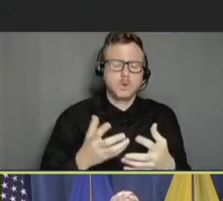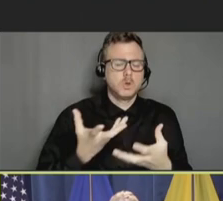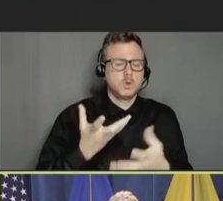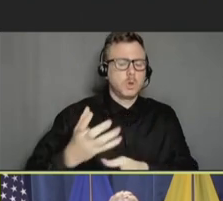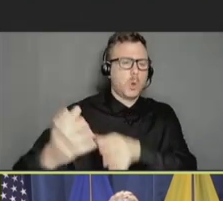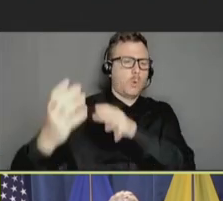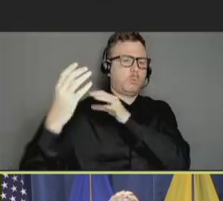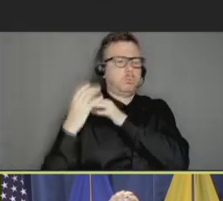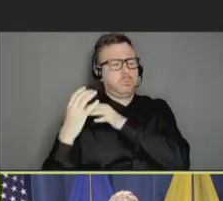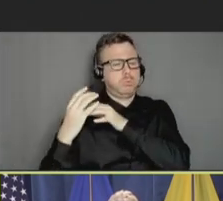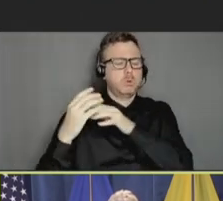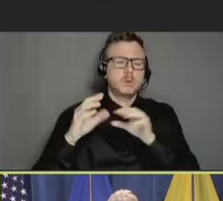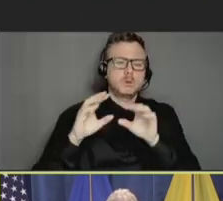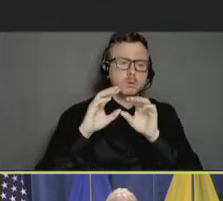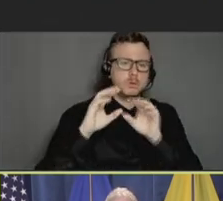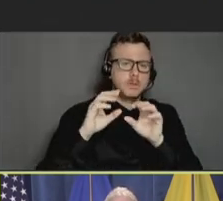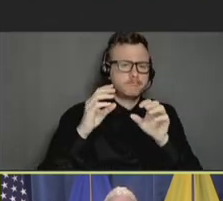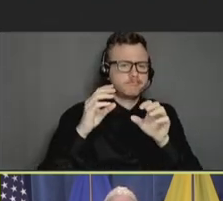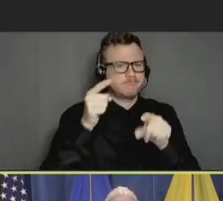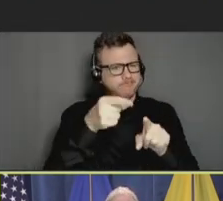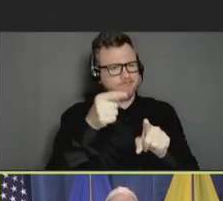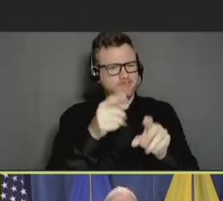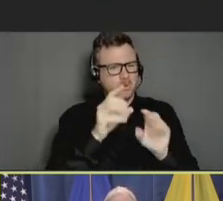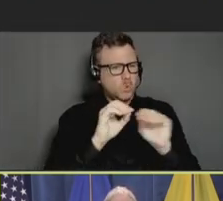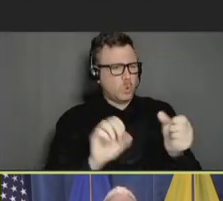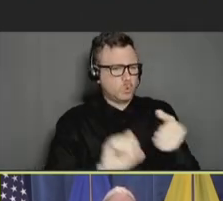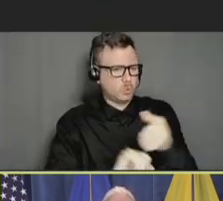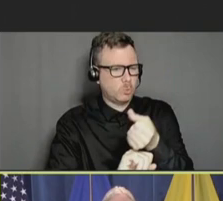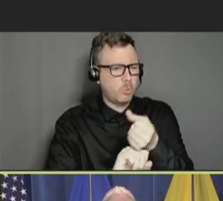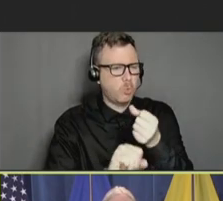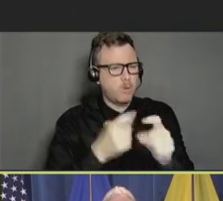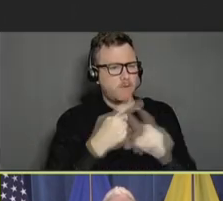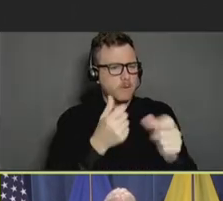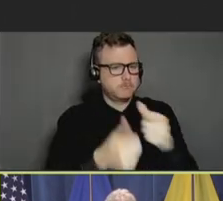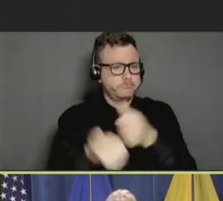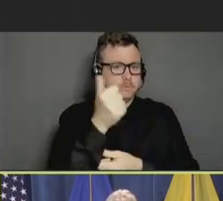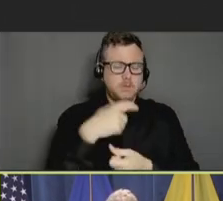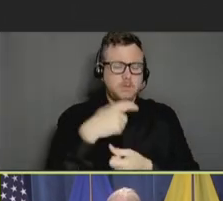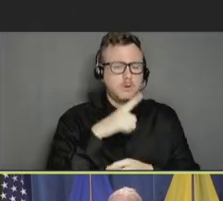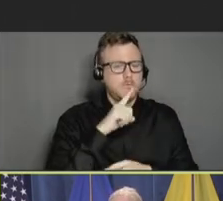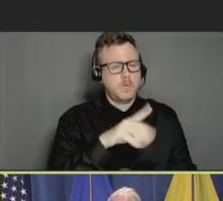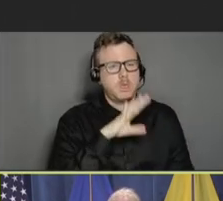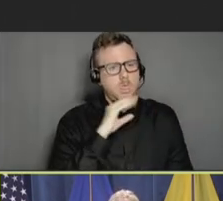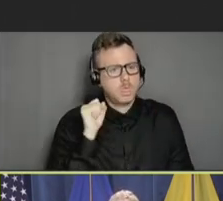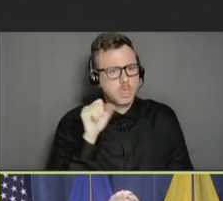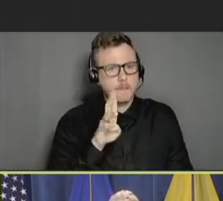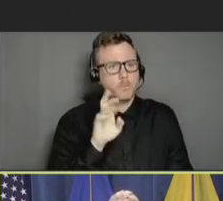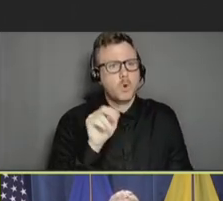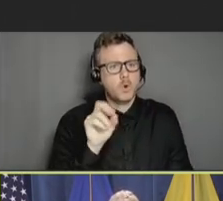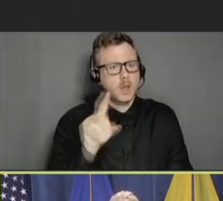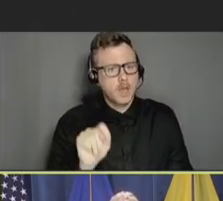burden, lack of support, and this all together has led to burnout and to resignations.